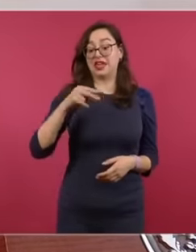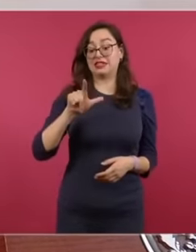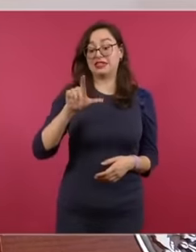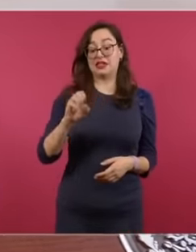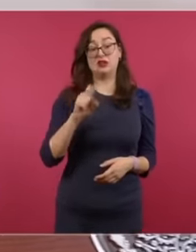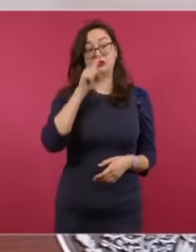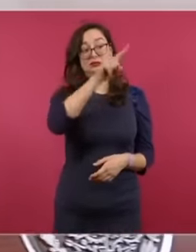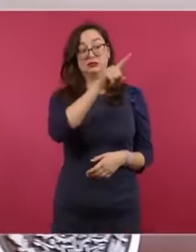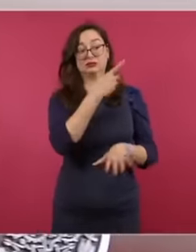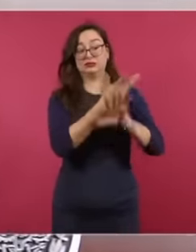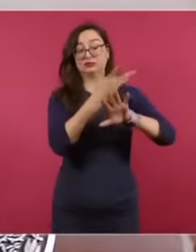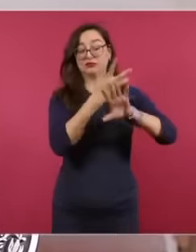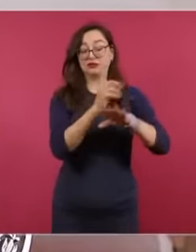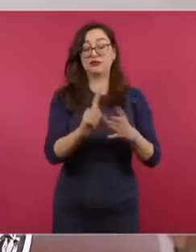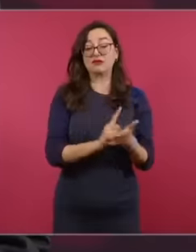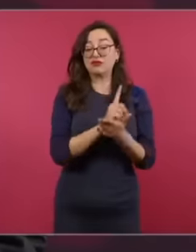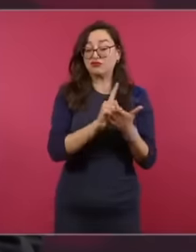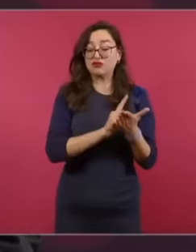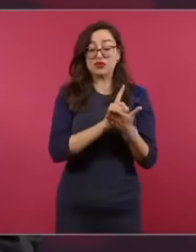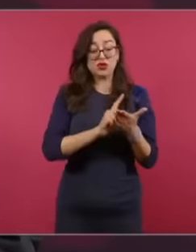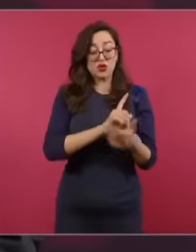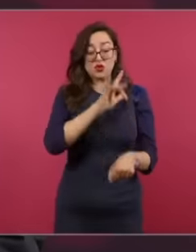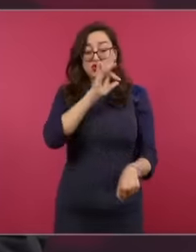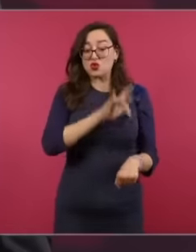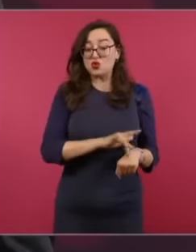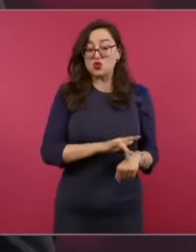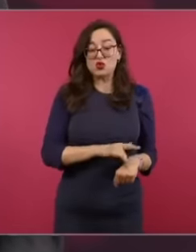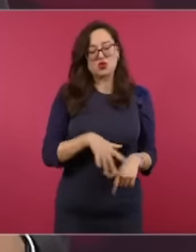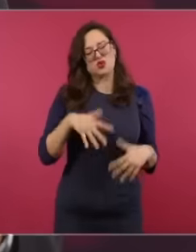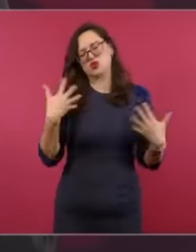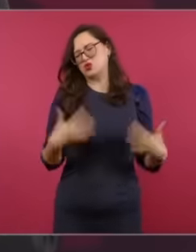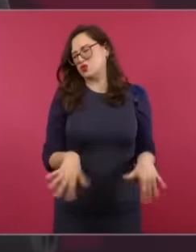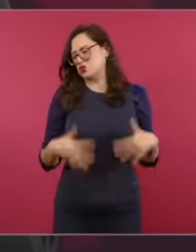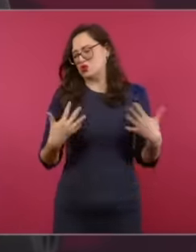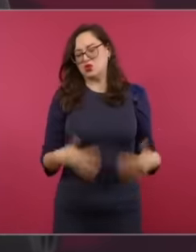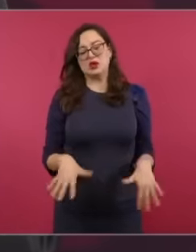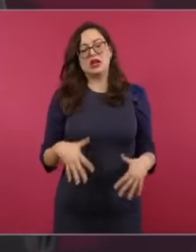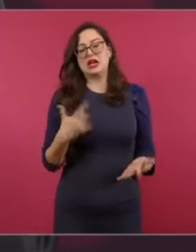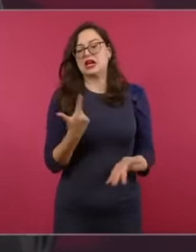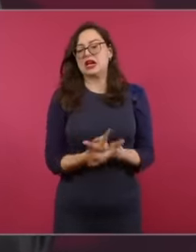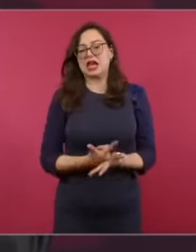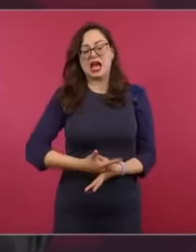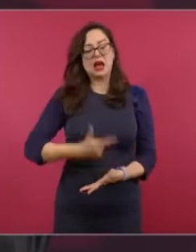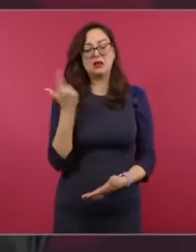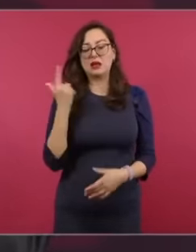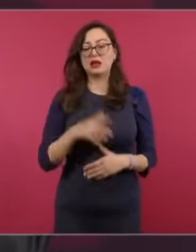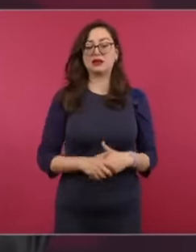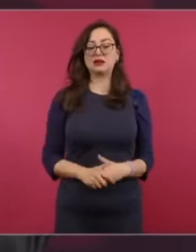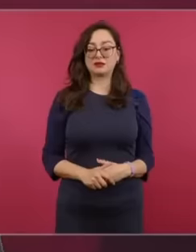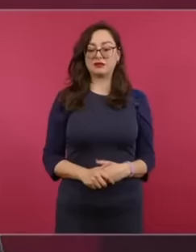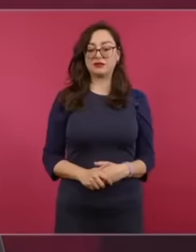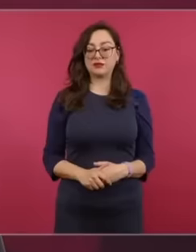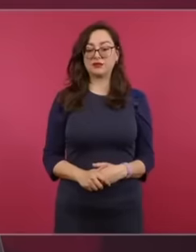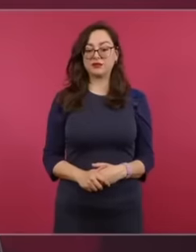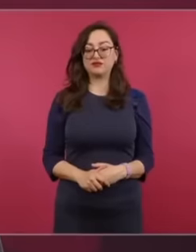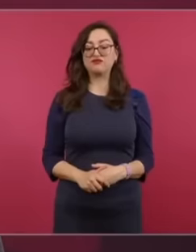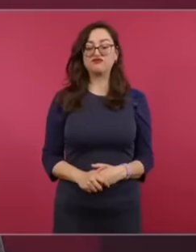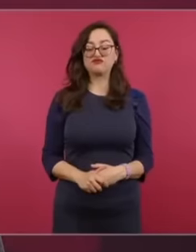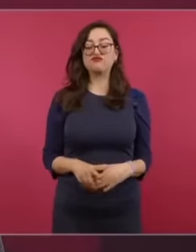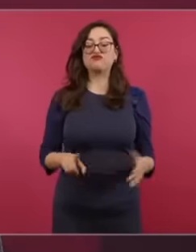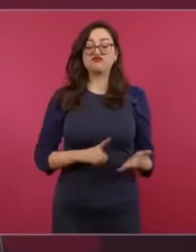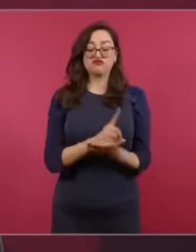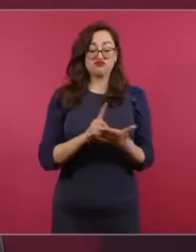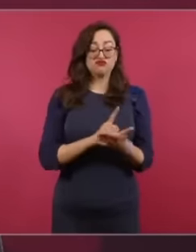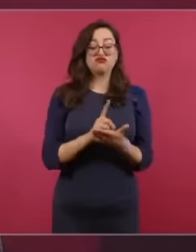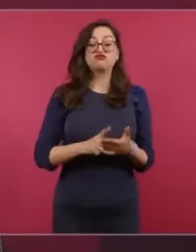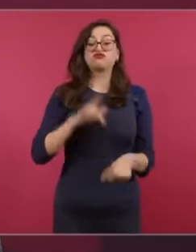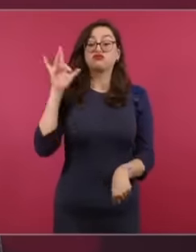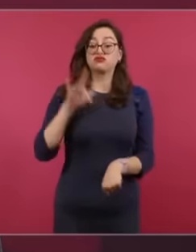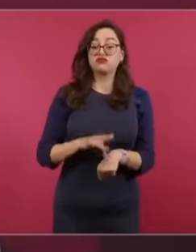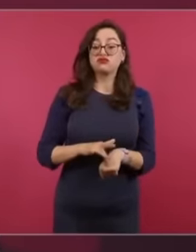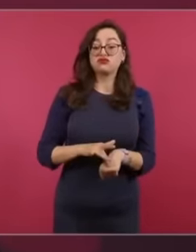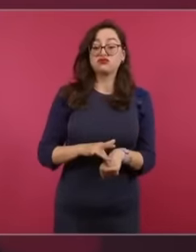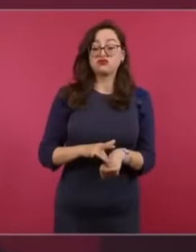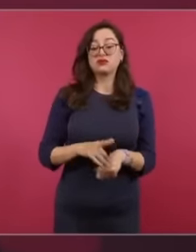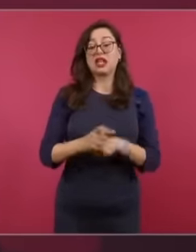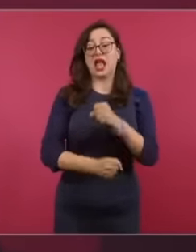100,000 young people die from the consumption of this drug